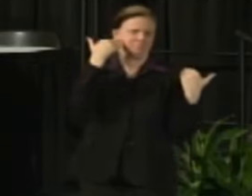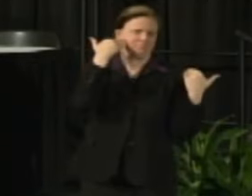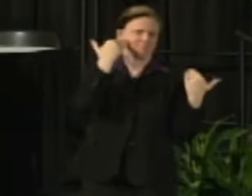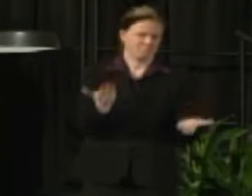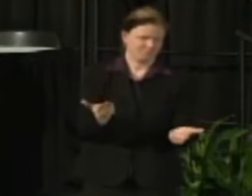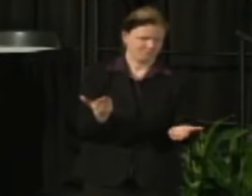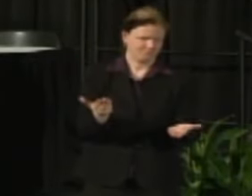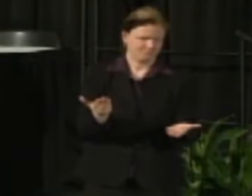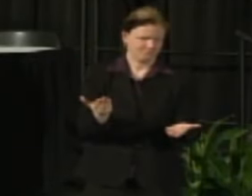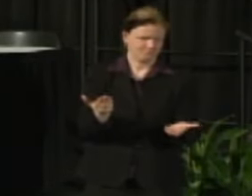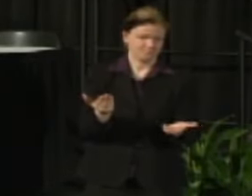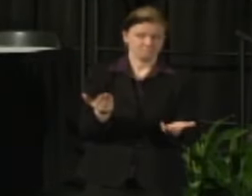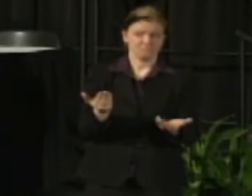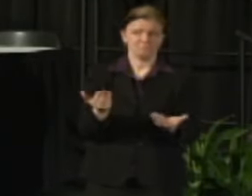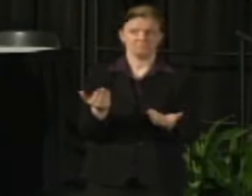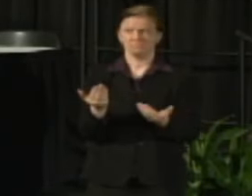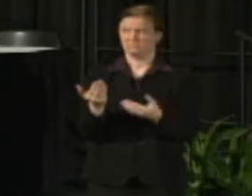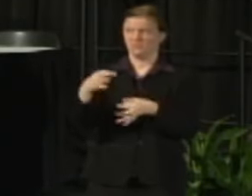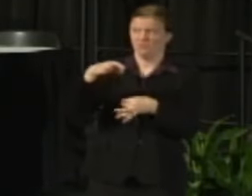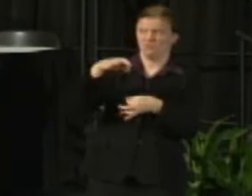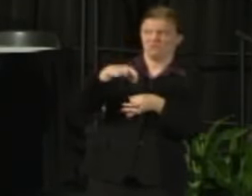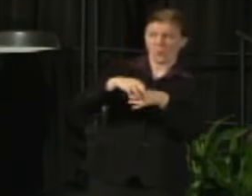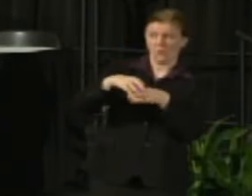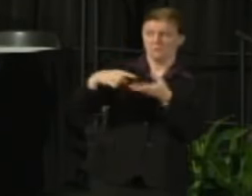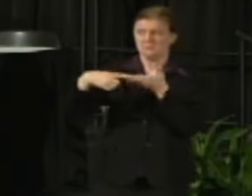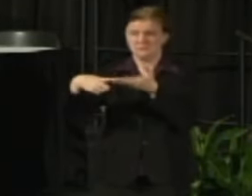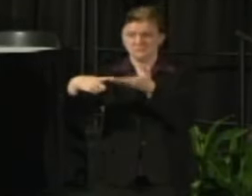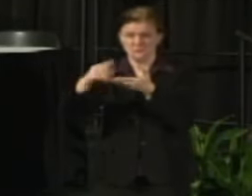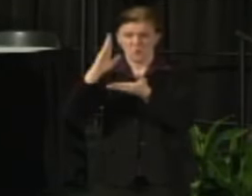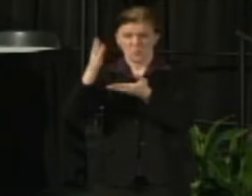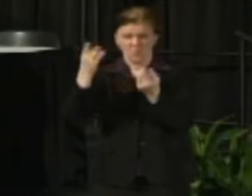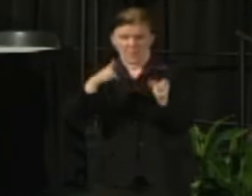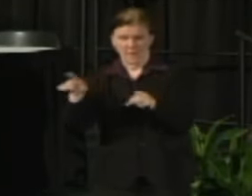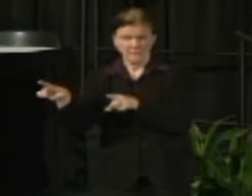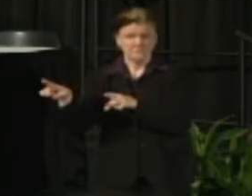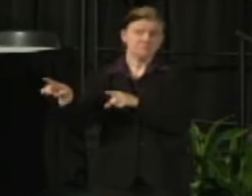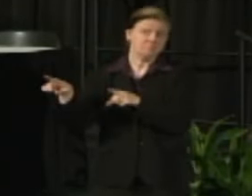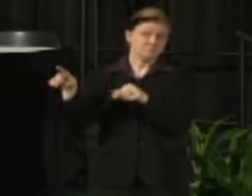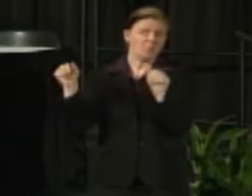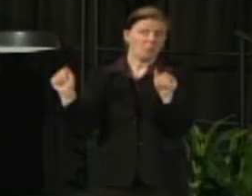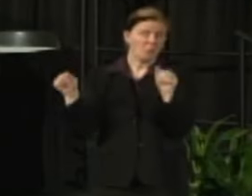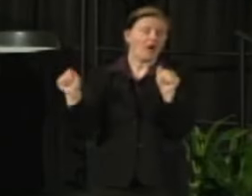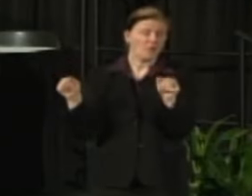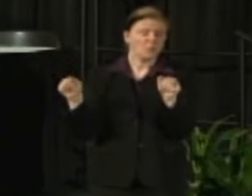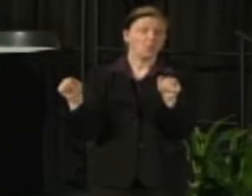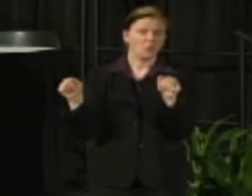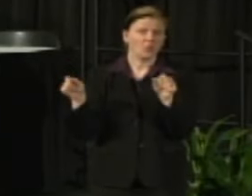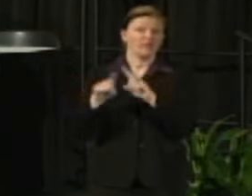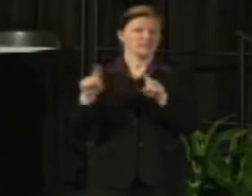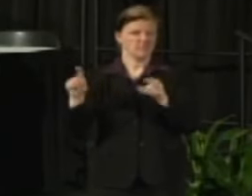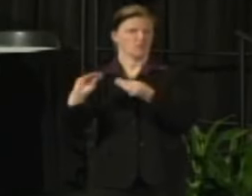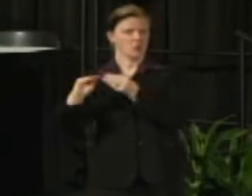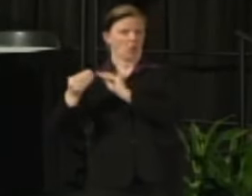There's been no discussion about what would be use but there's some possibility that there's a different formula that may be used.